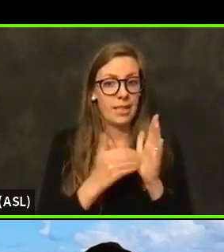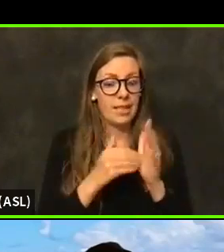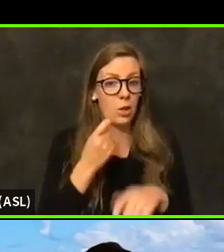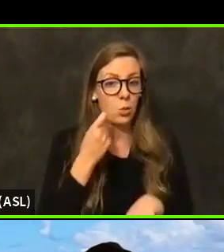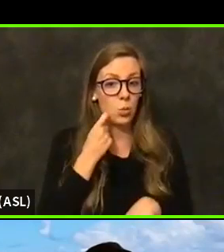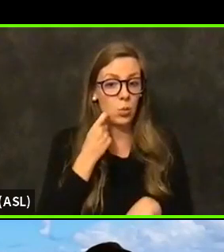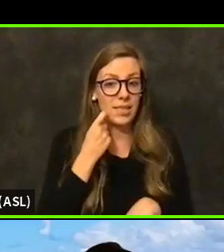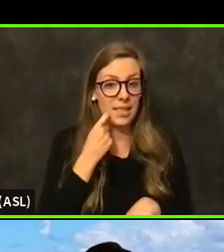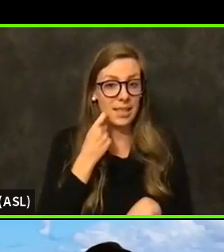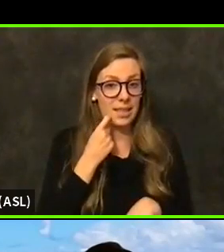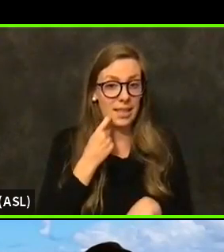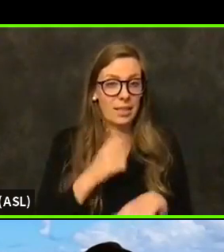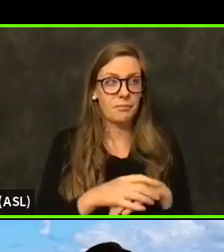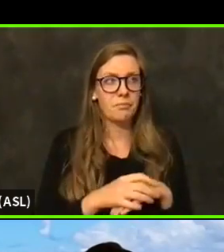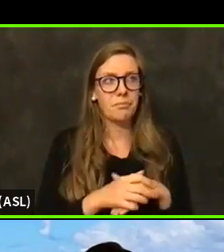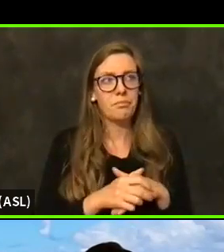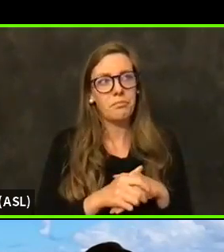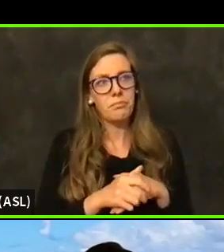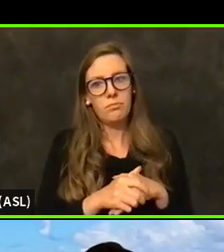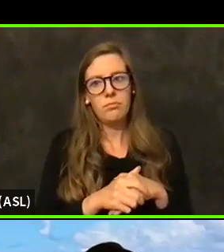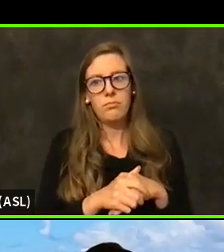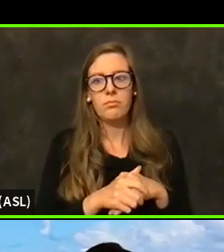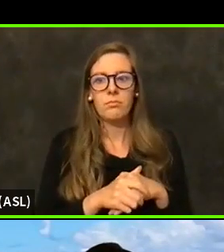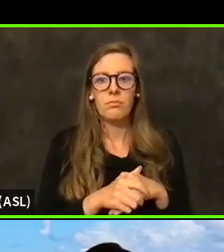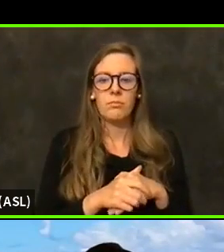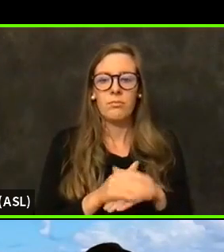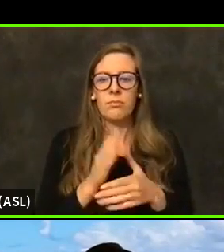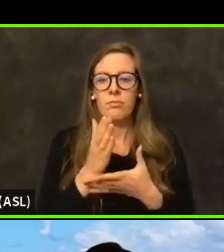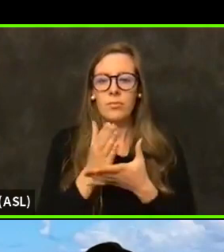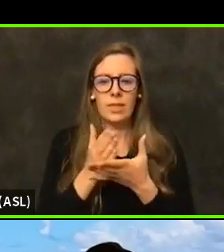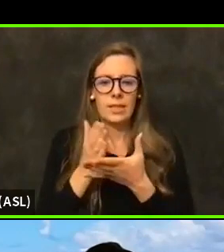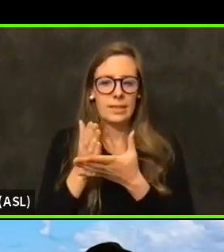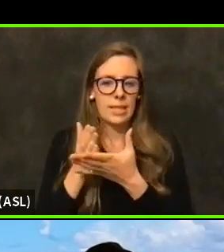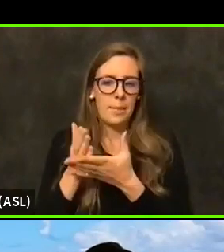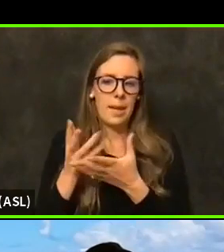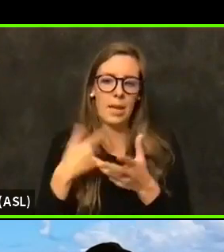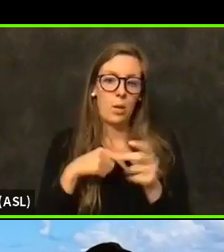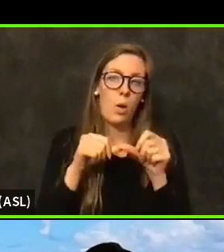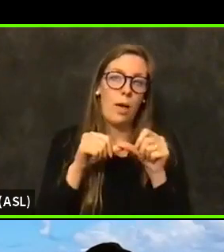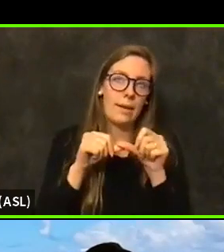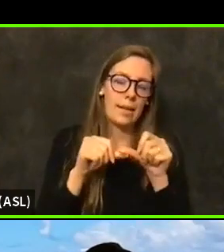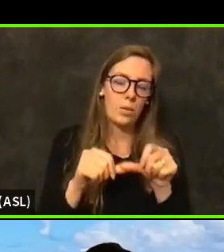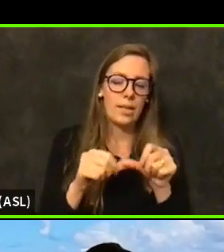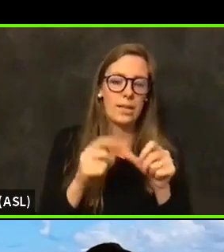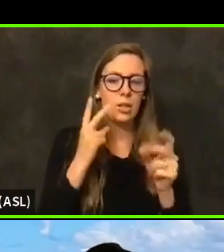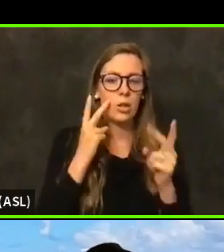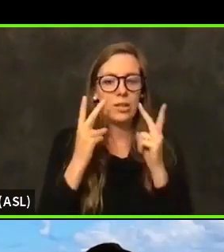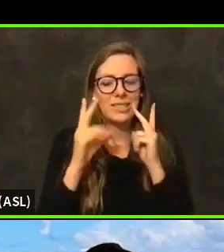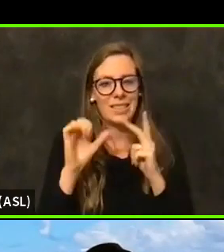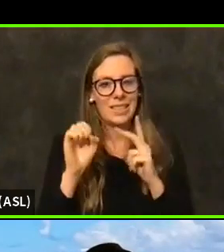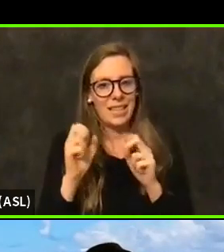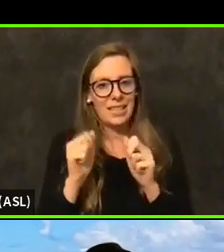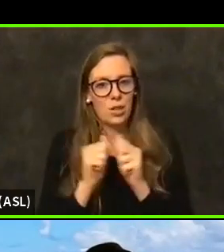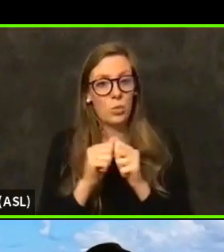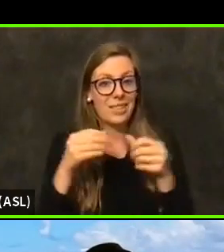and some of that and we continue to see cases among sales and service.